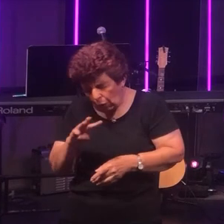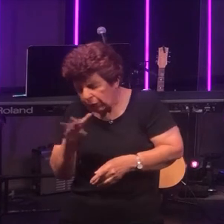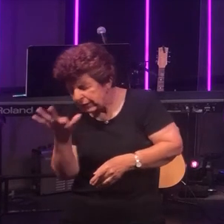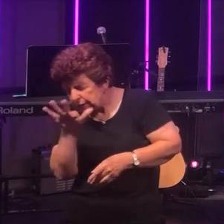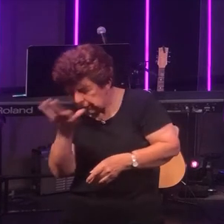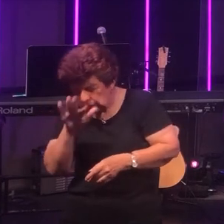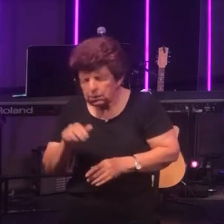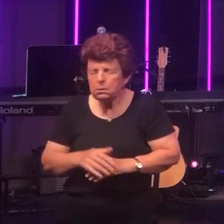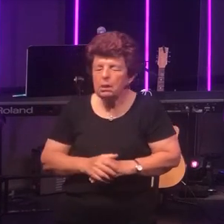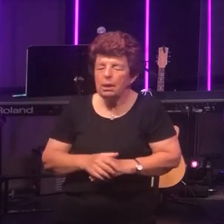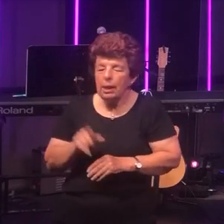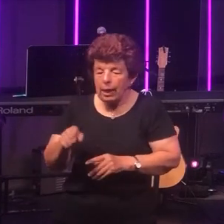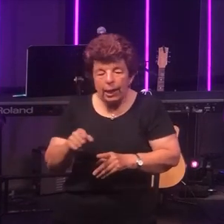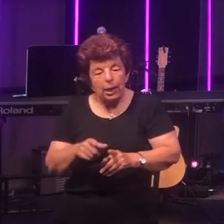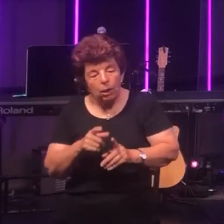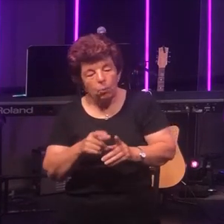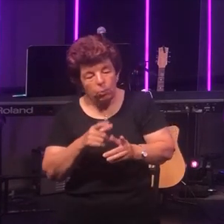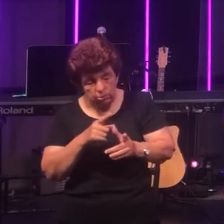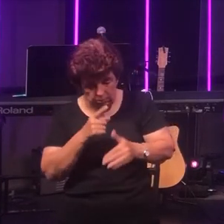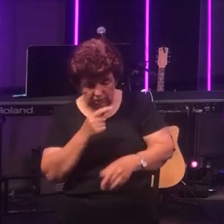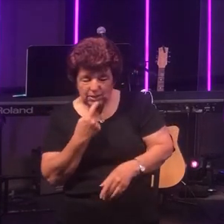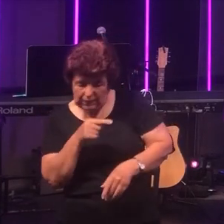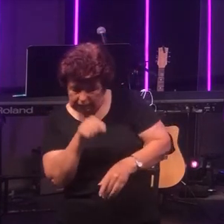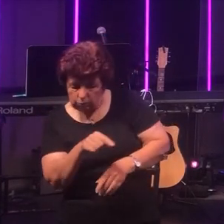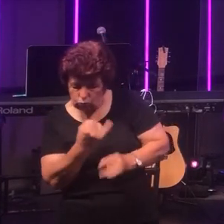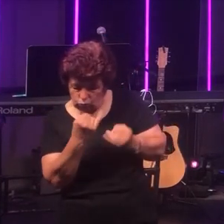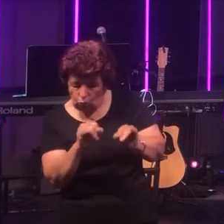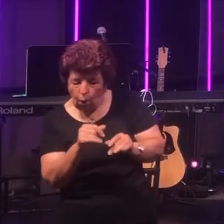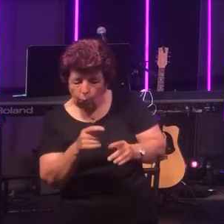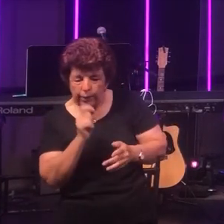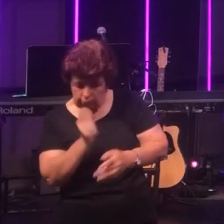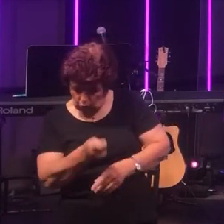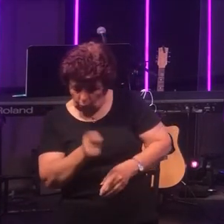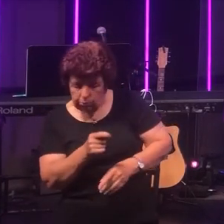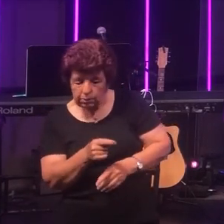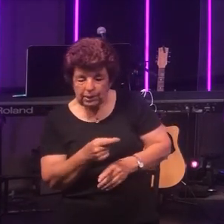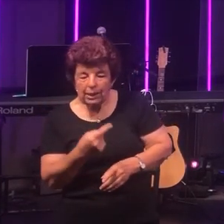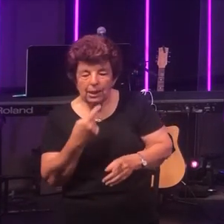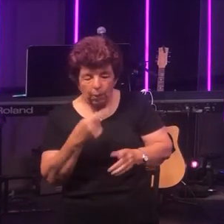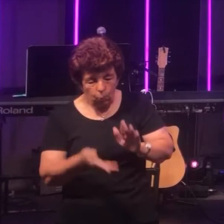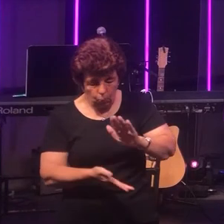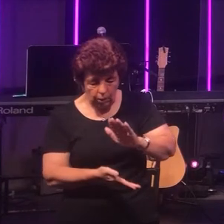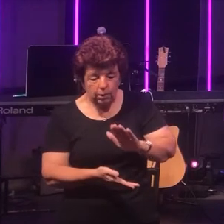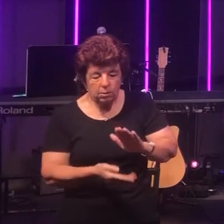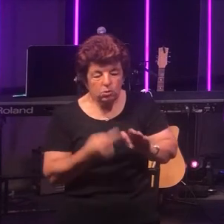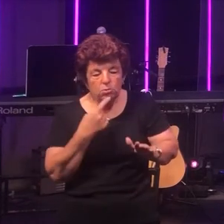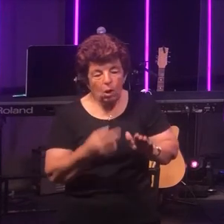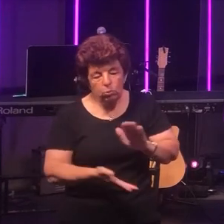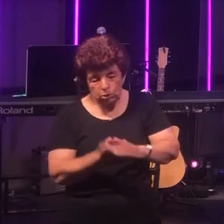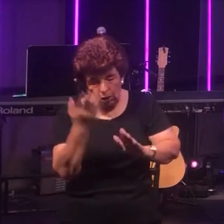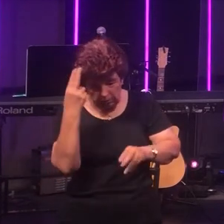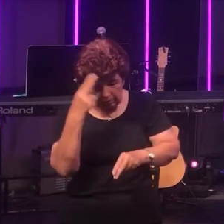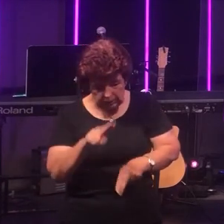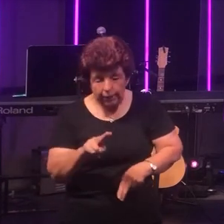falsely accused and wrongly tried and was sentenced to death - something that he